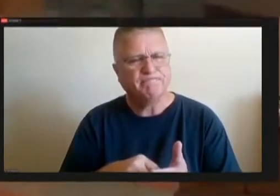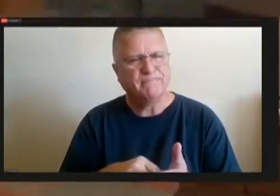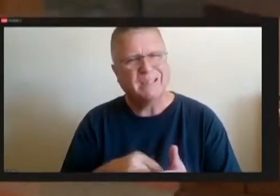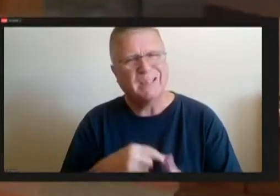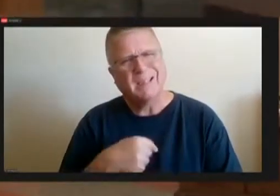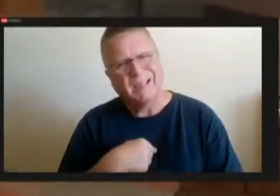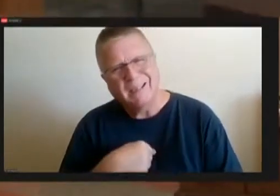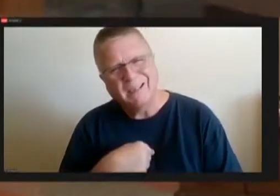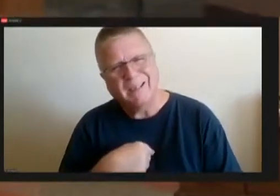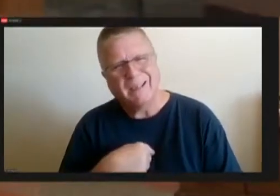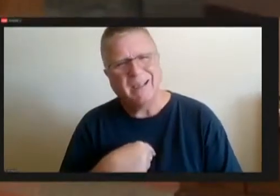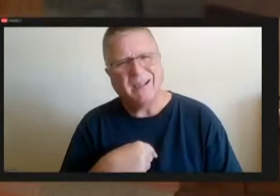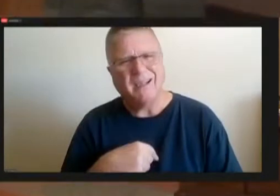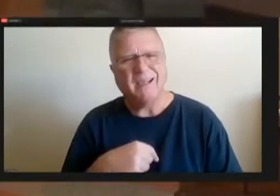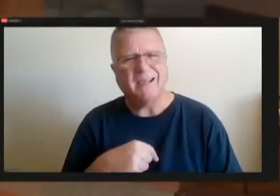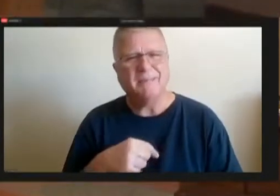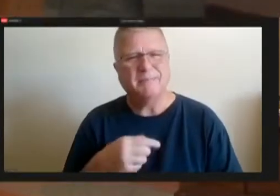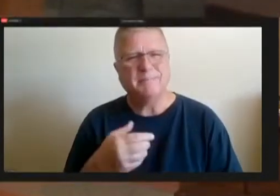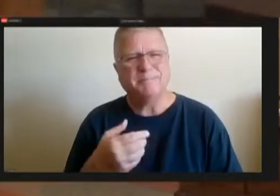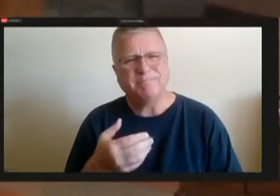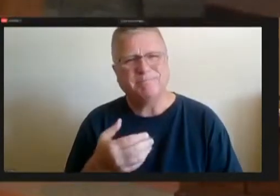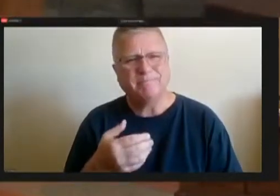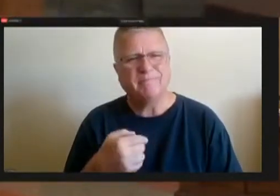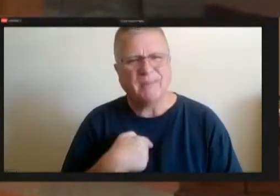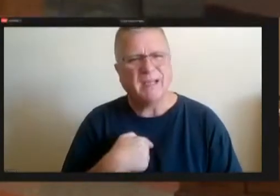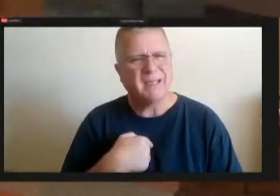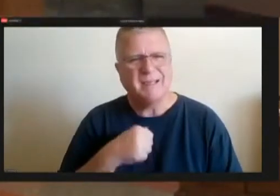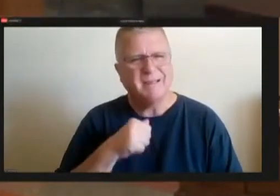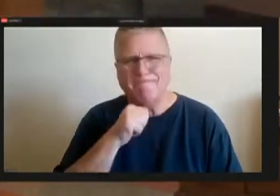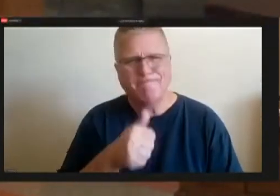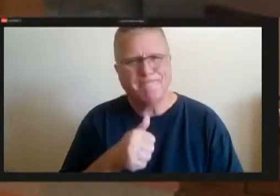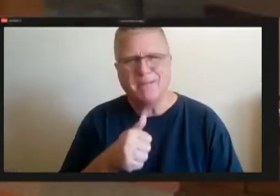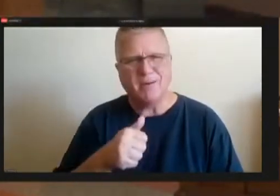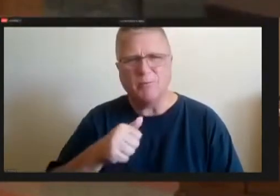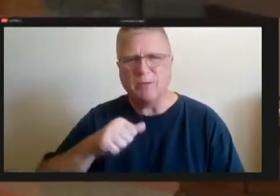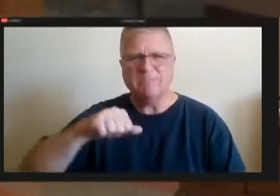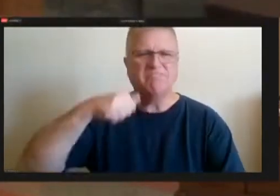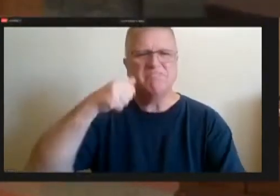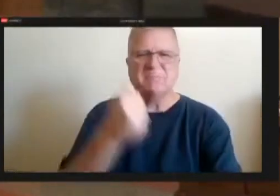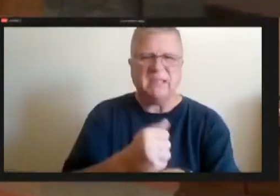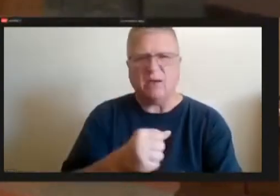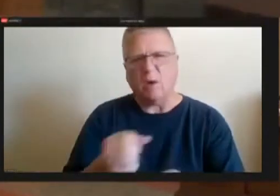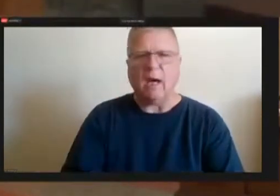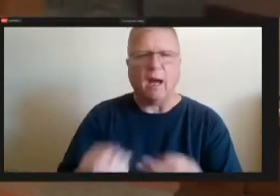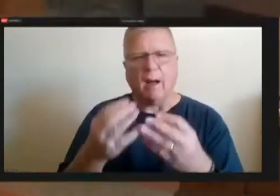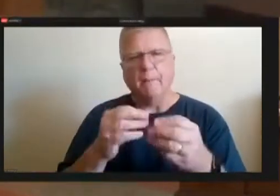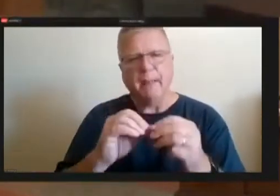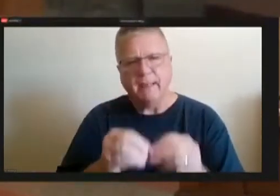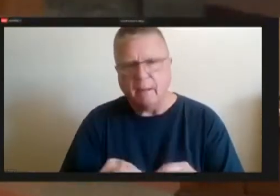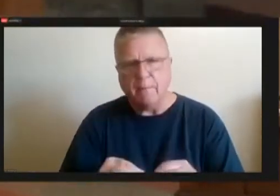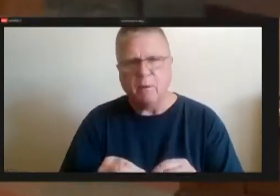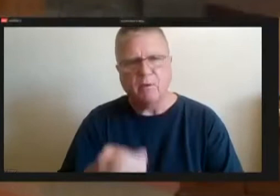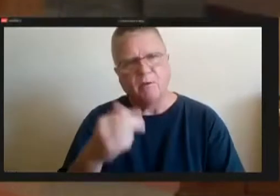Well, I am not set on any certain number means three sounds great, but you know, we should